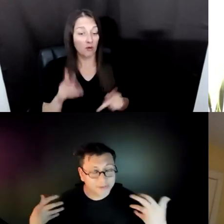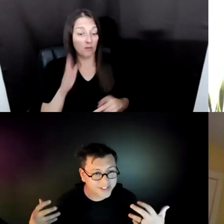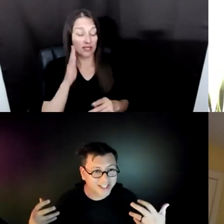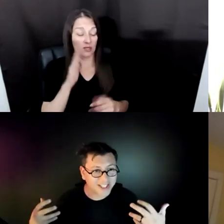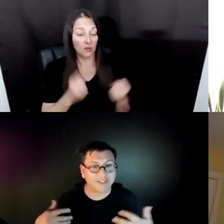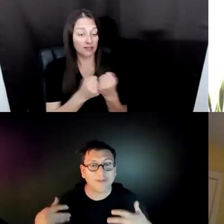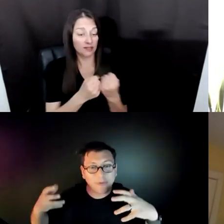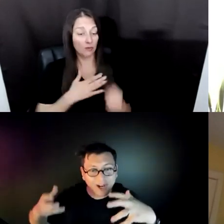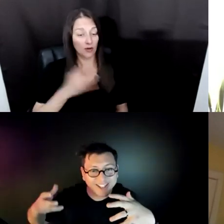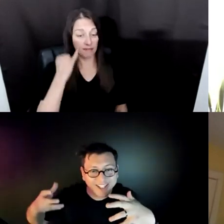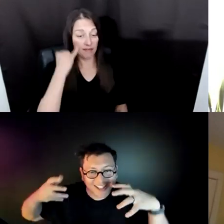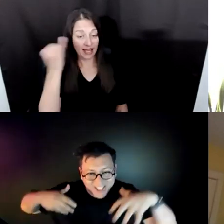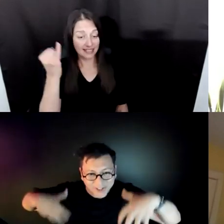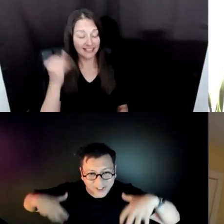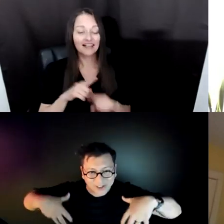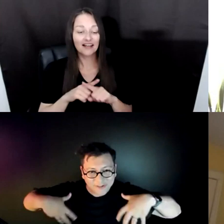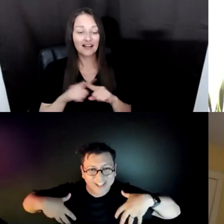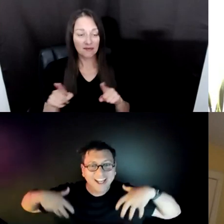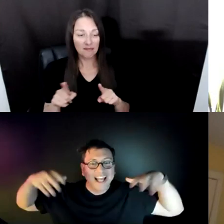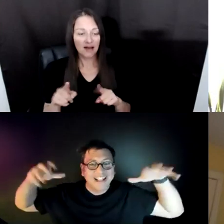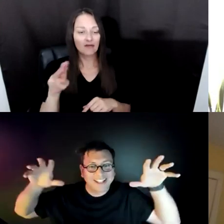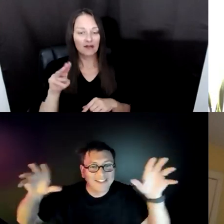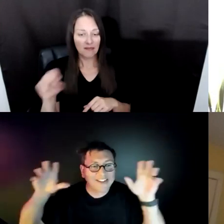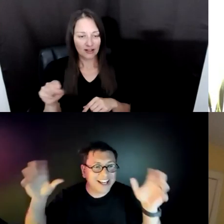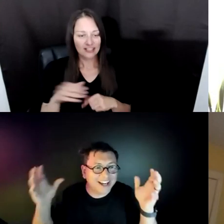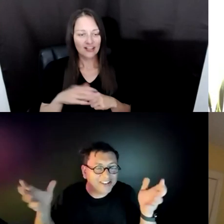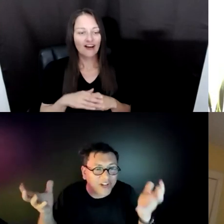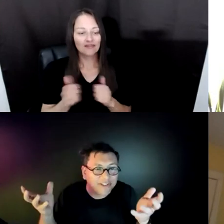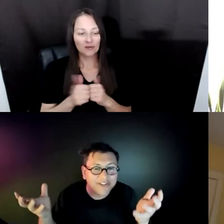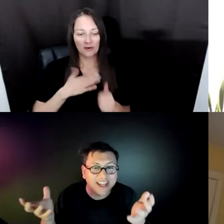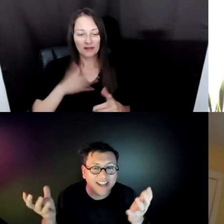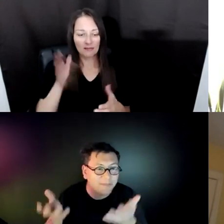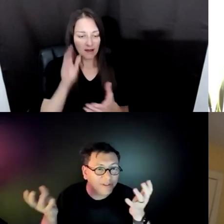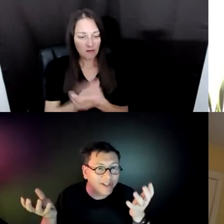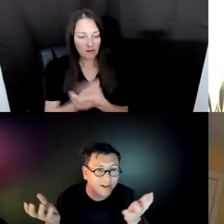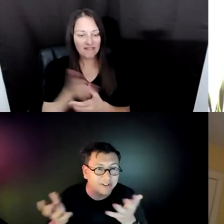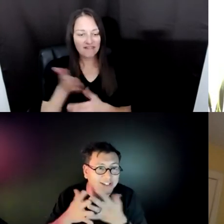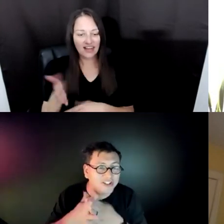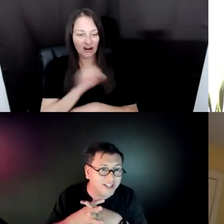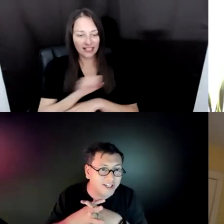STAGE WITH MY WIFE LIKE A SHORT ON ME LIKE I WAS TRYING TO SAY CAN A BUILDING LEARN, CAN IT DREAM.